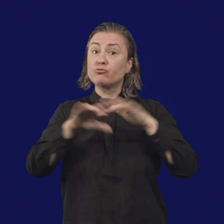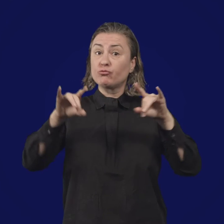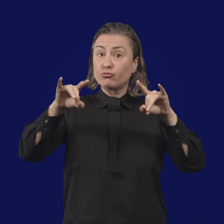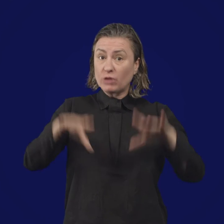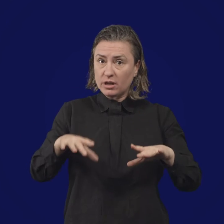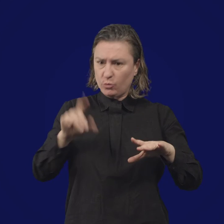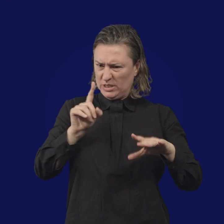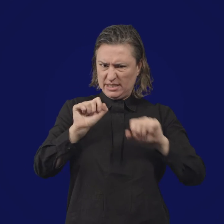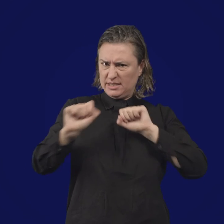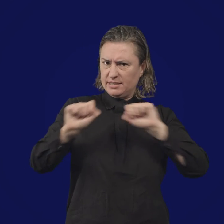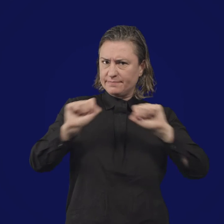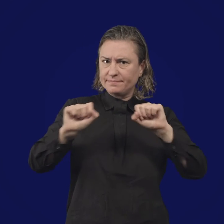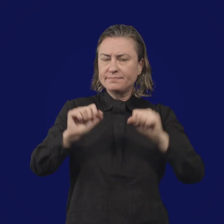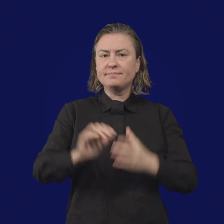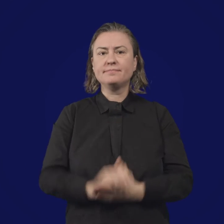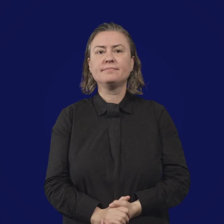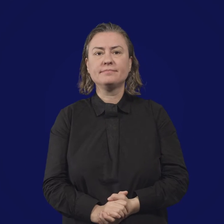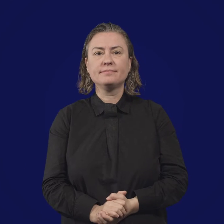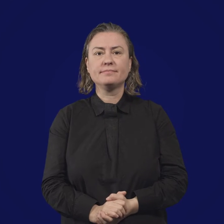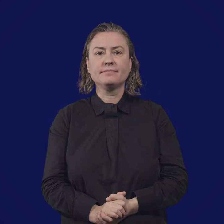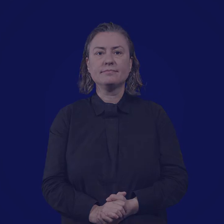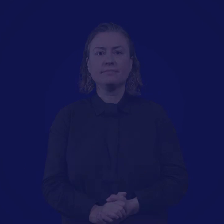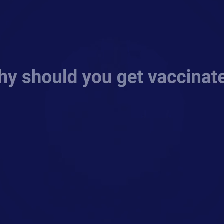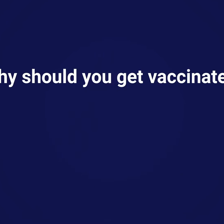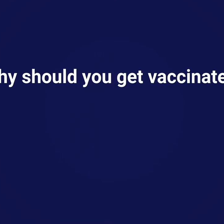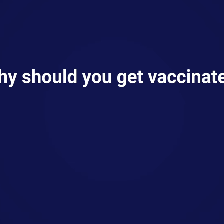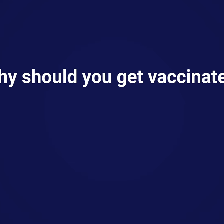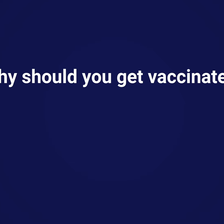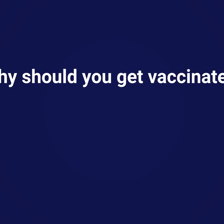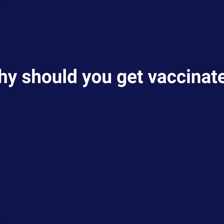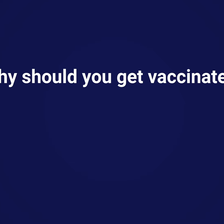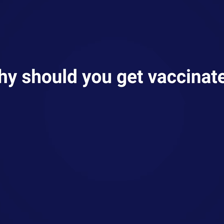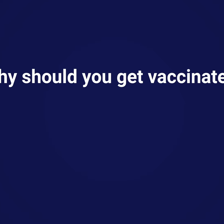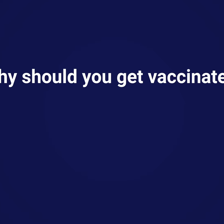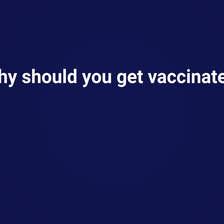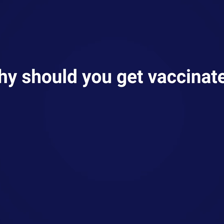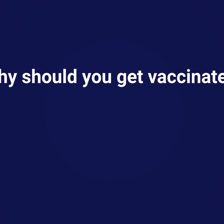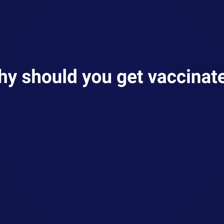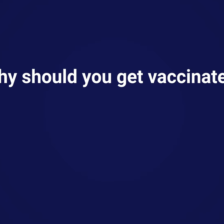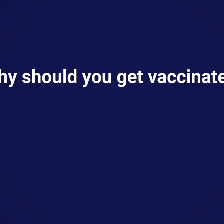Why should you get vaccinated? Receiving the vaccine will reduce your risk of contracting COVID-19